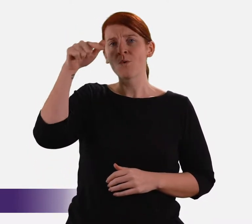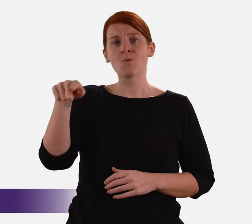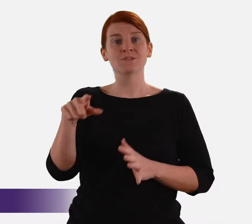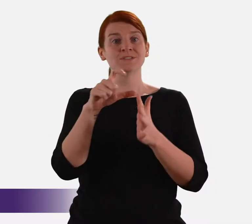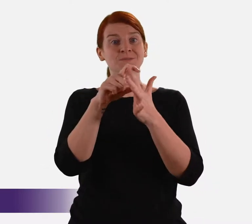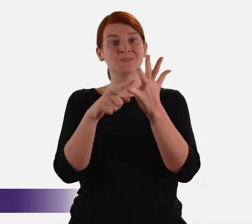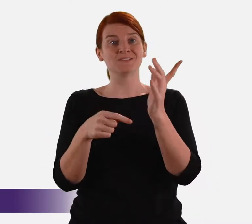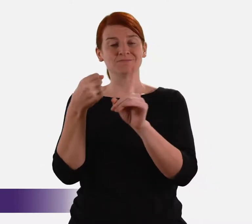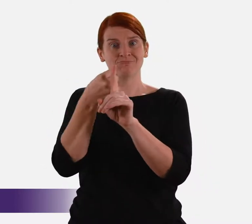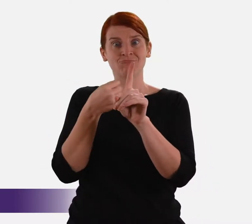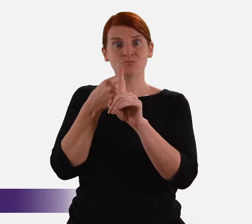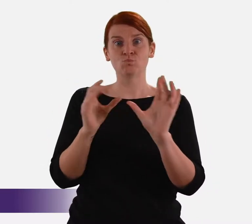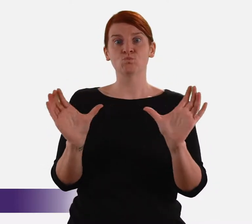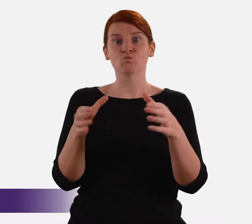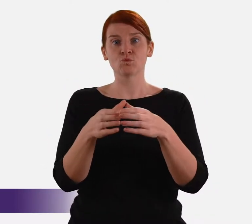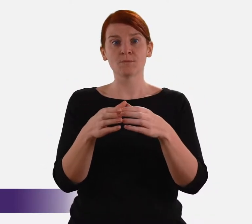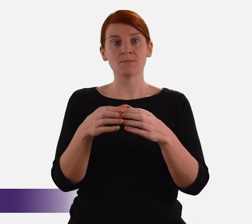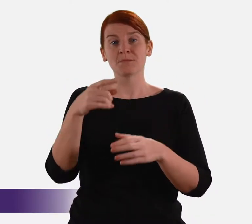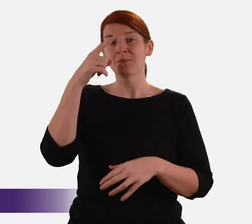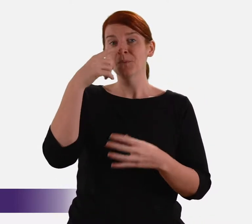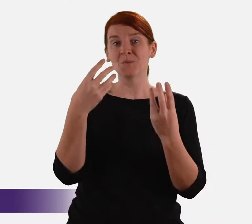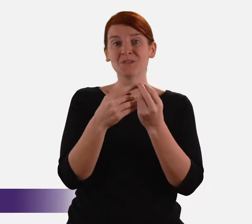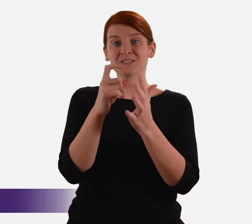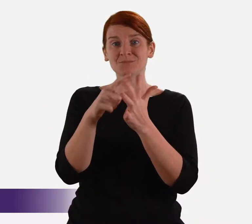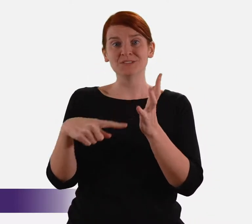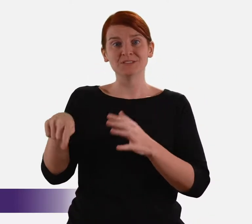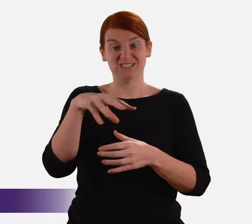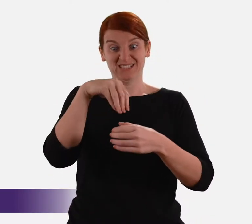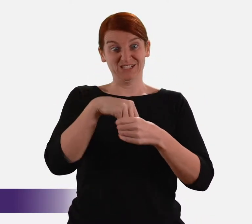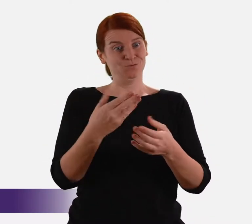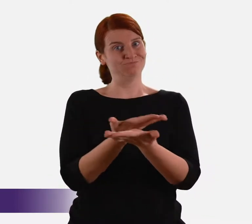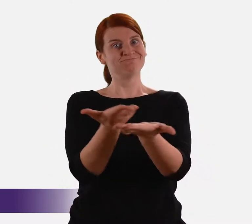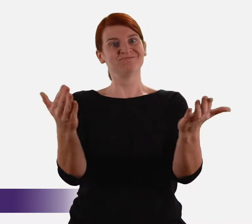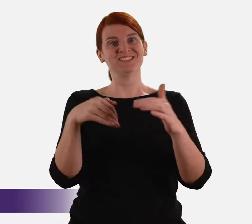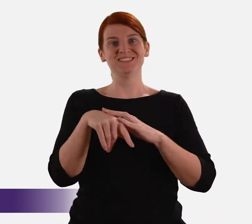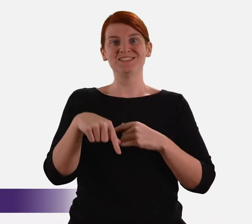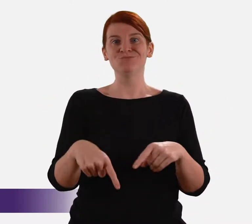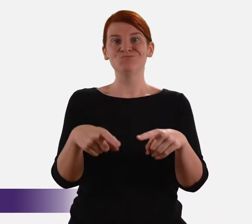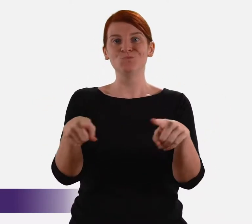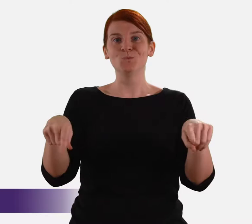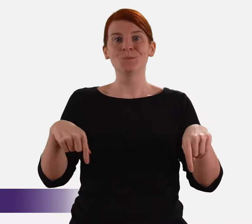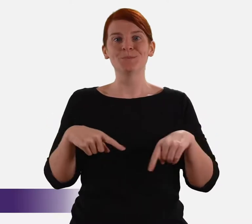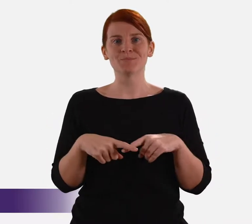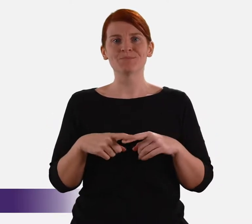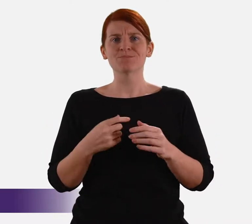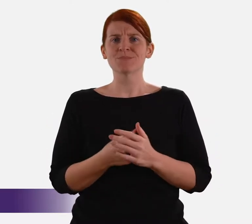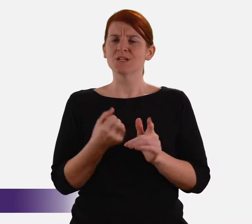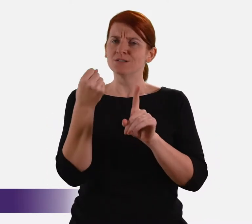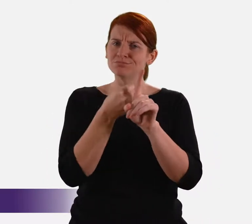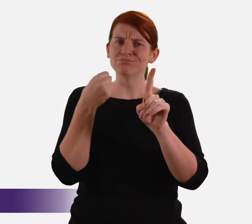We know that disability advocacy groups and people with disability including the people in this room –